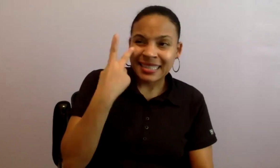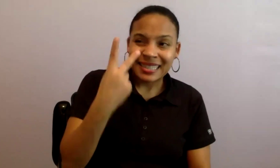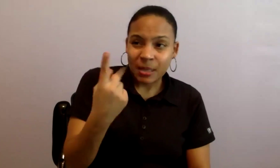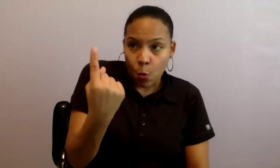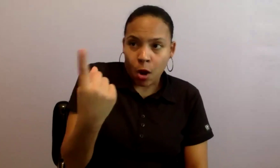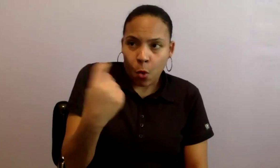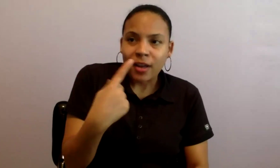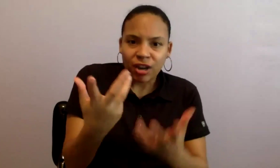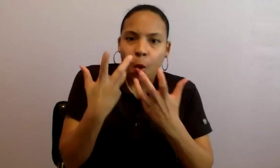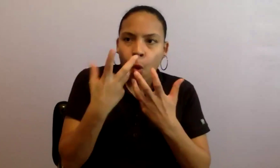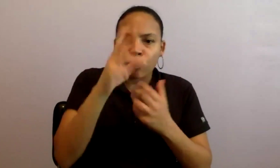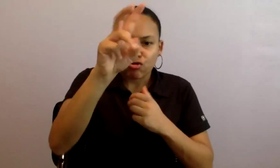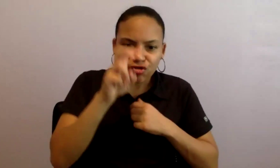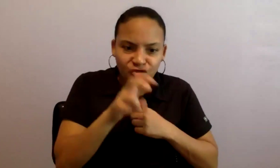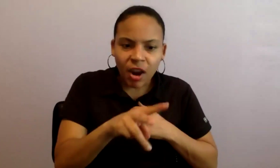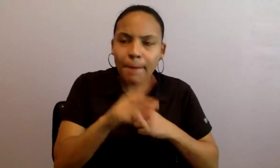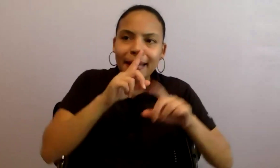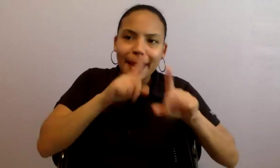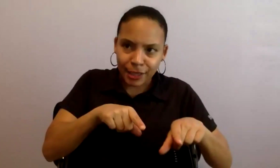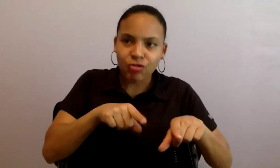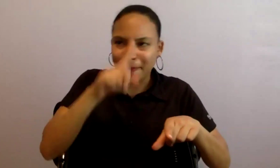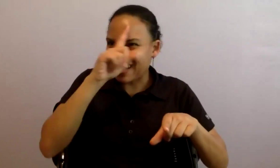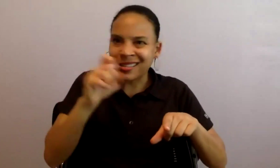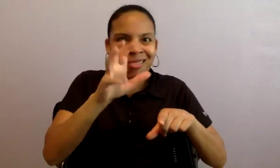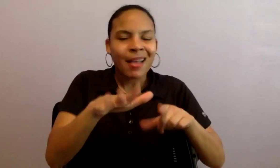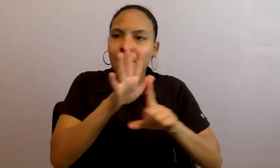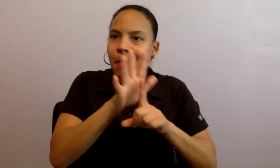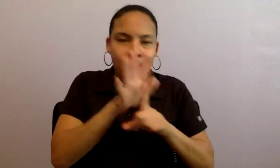because it tends to come up a lot and I should have just put it as an FAQ. Does